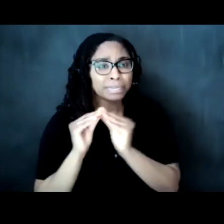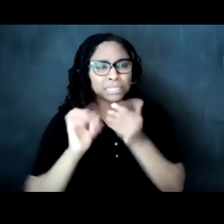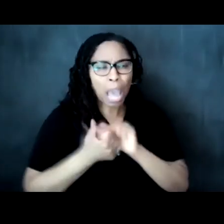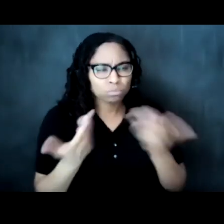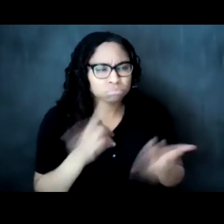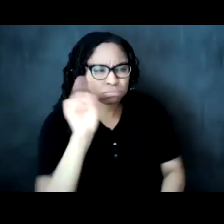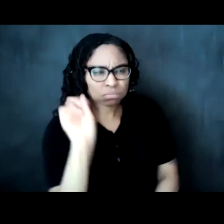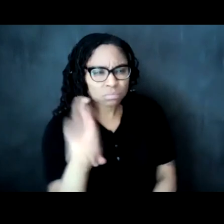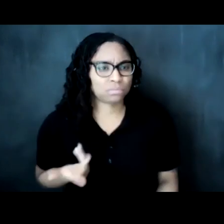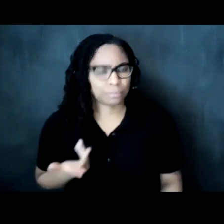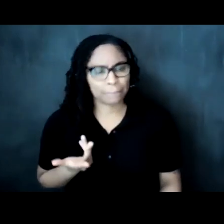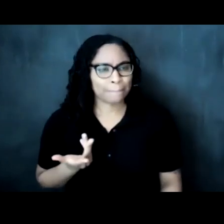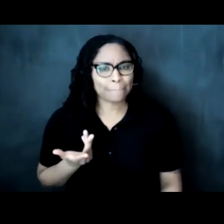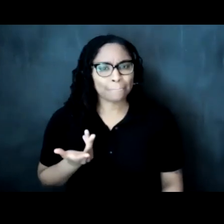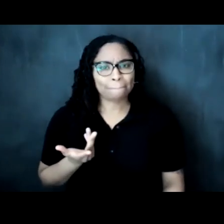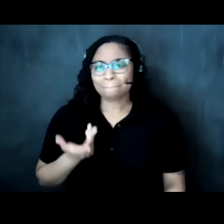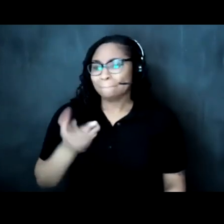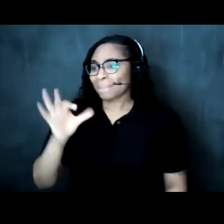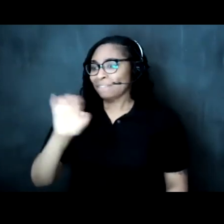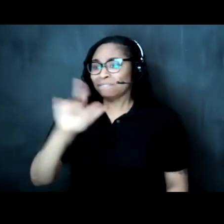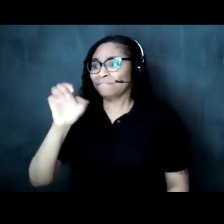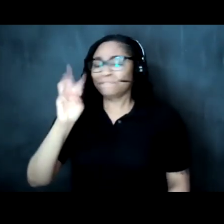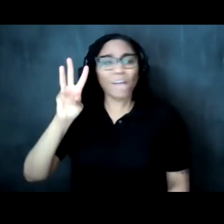residencies and year-long fellowships they're cool they're important but